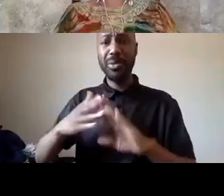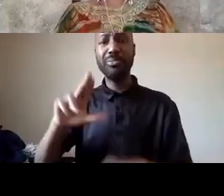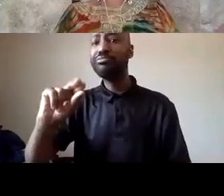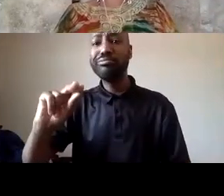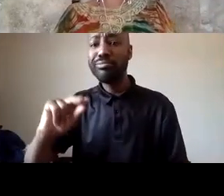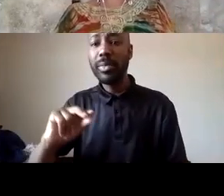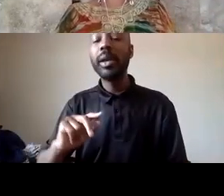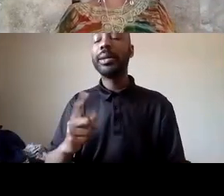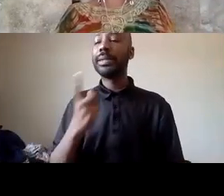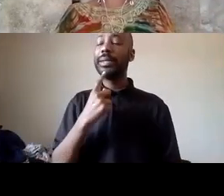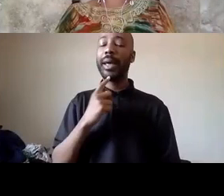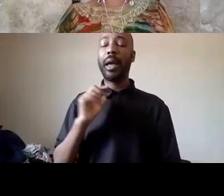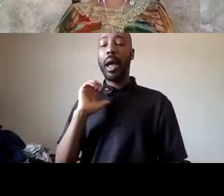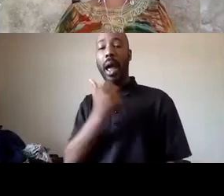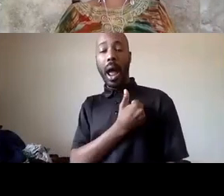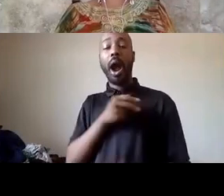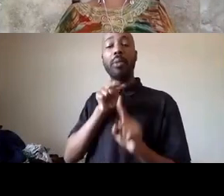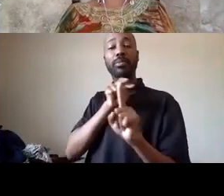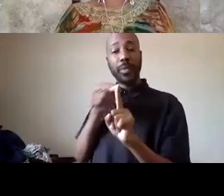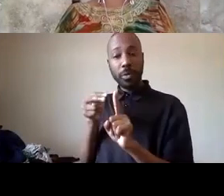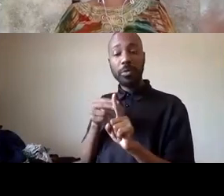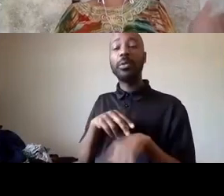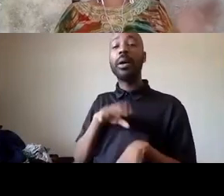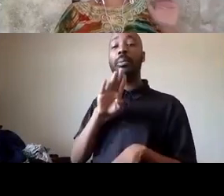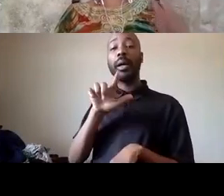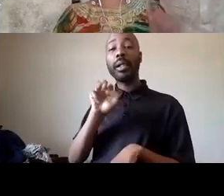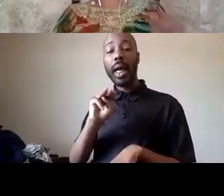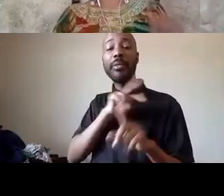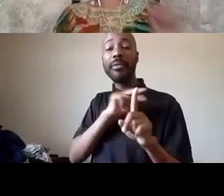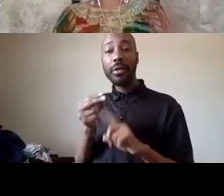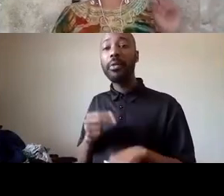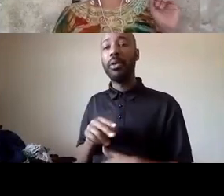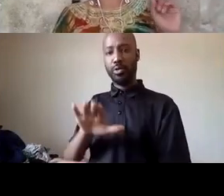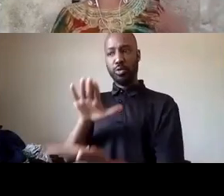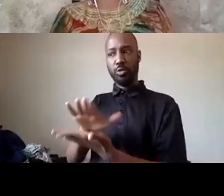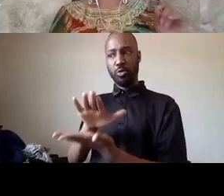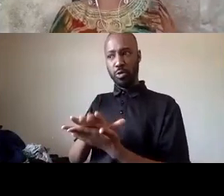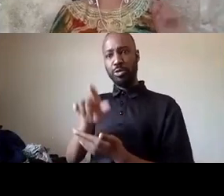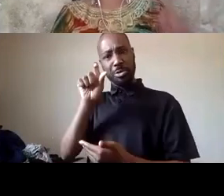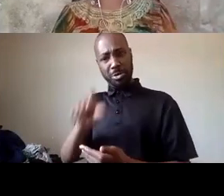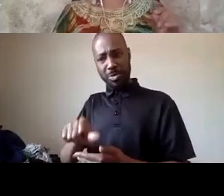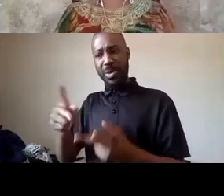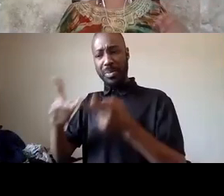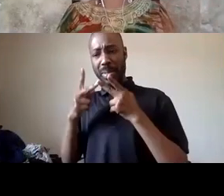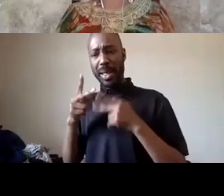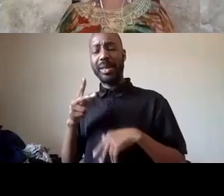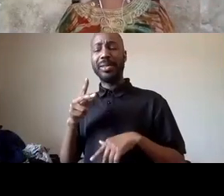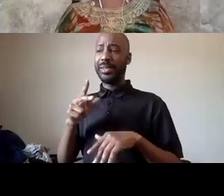and in black lives matter view matters view schools should be a place of complete abolition of police